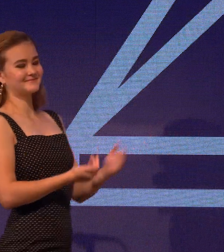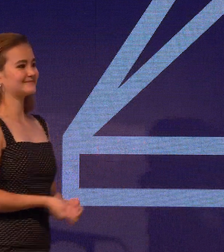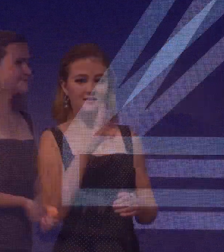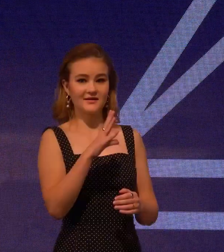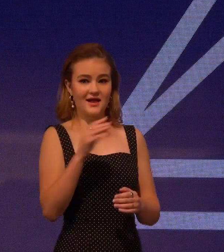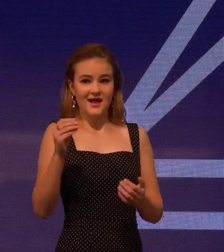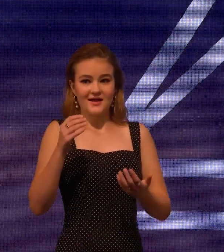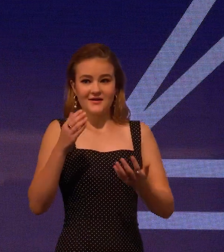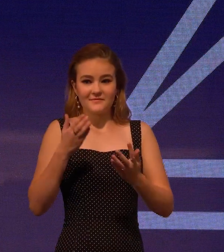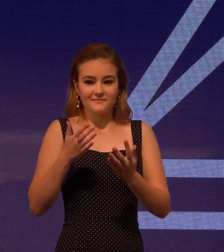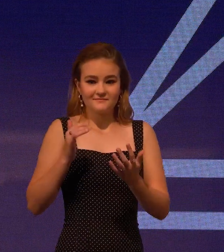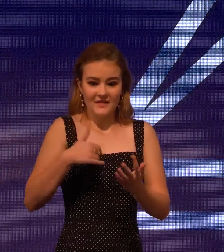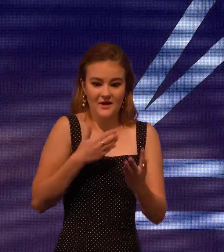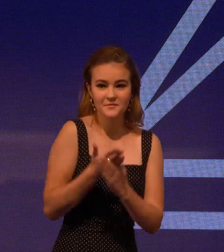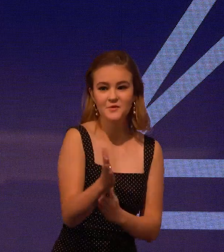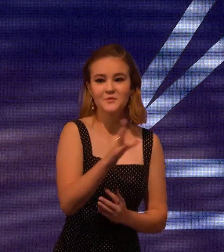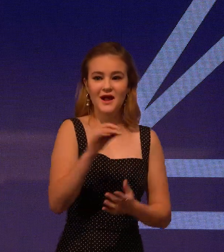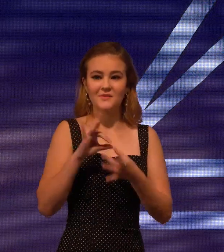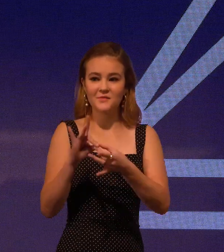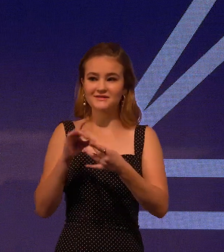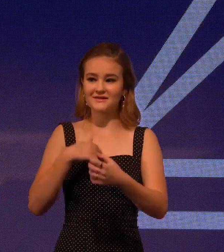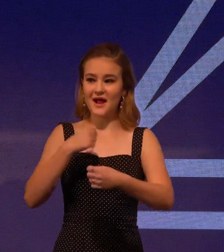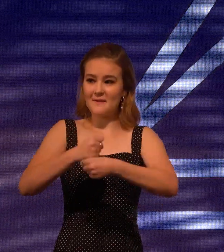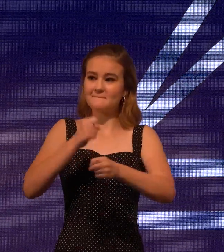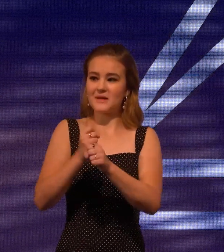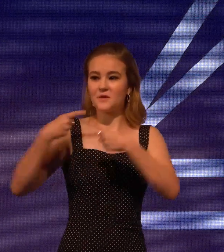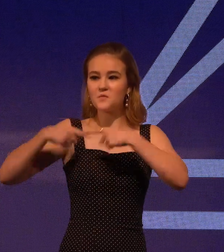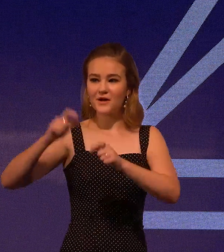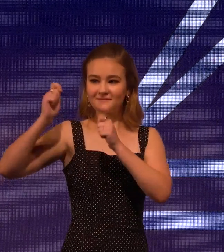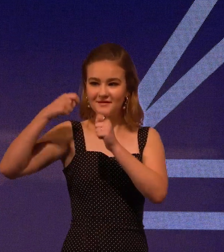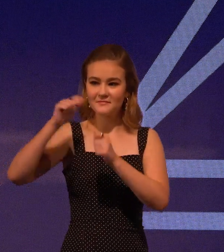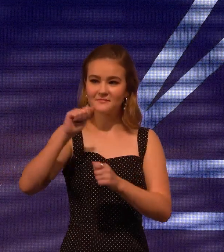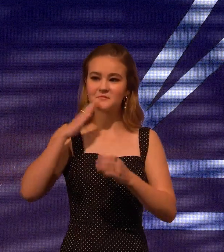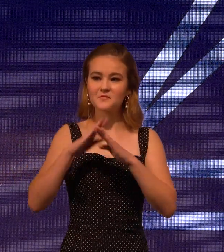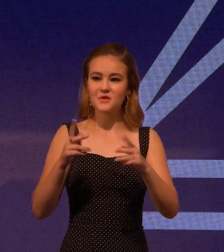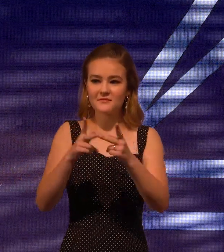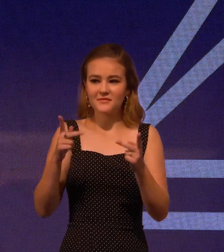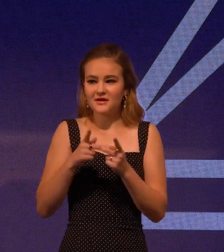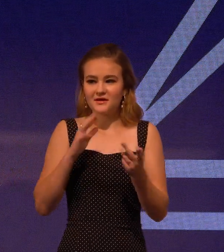That experience and everything I've gone through and the connections I've made